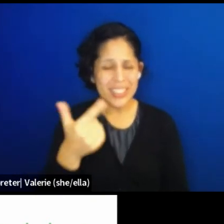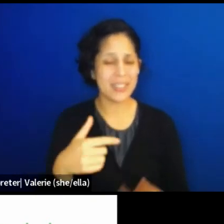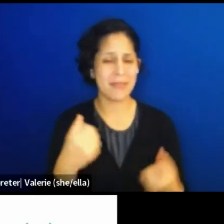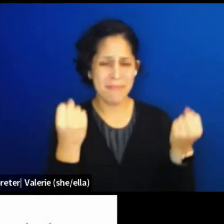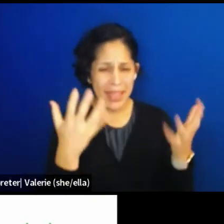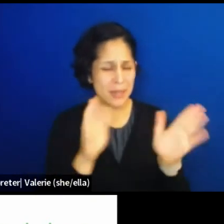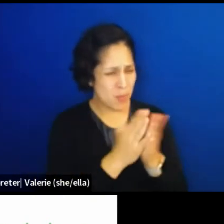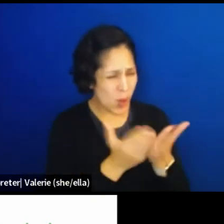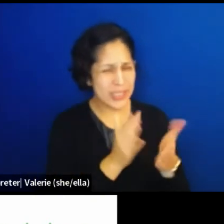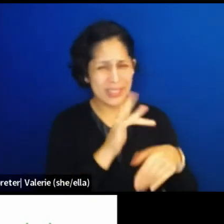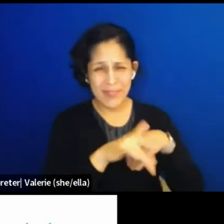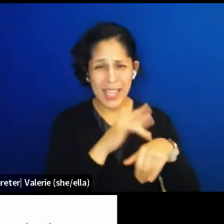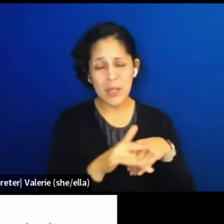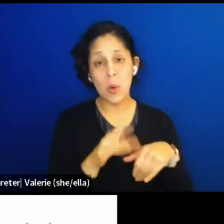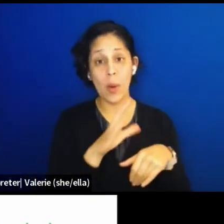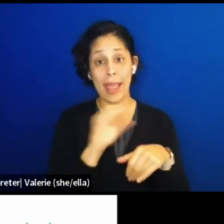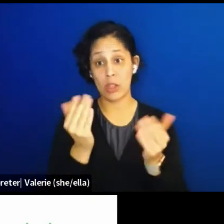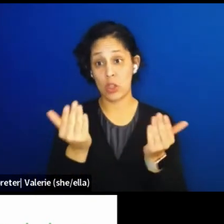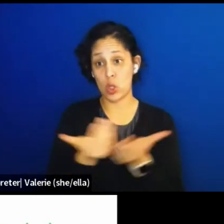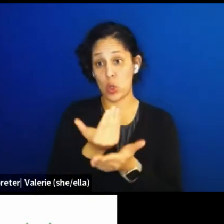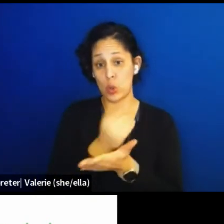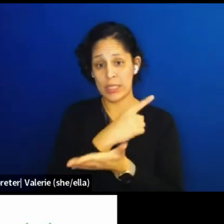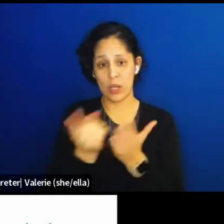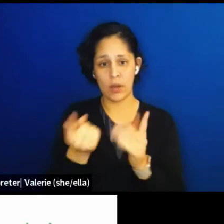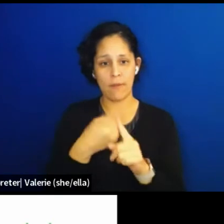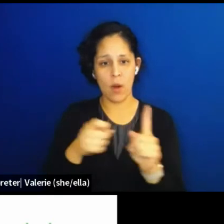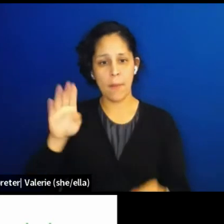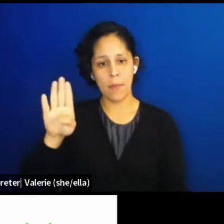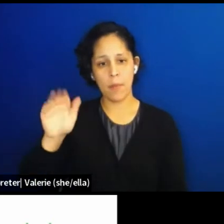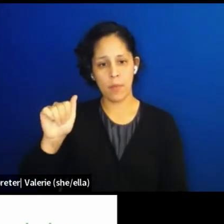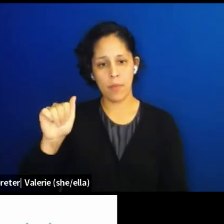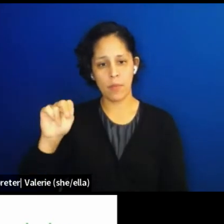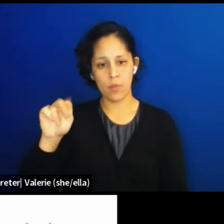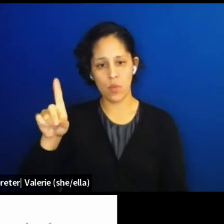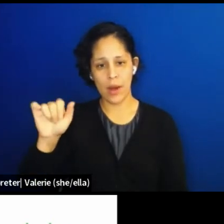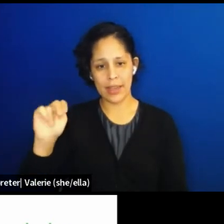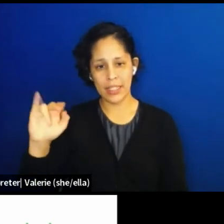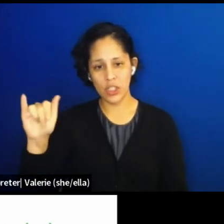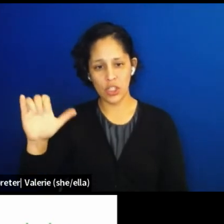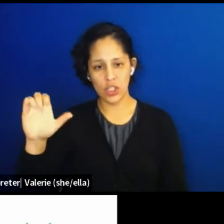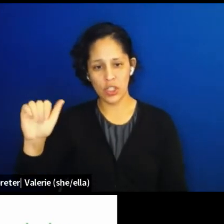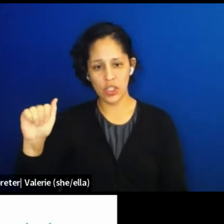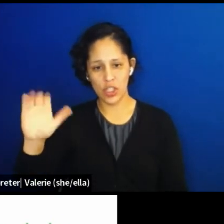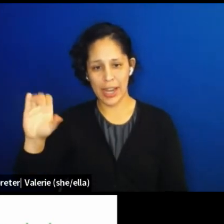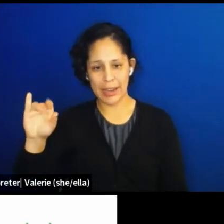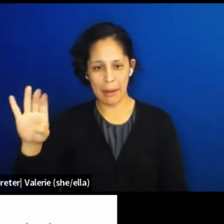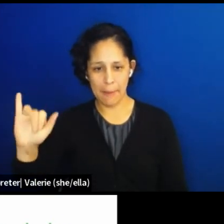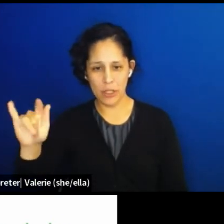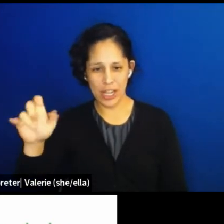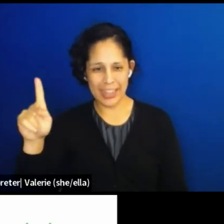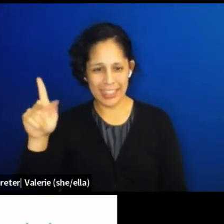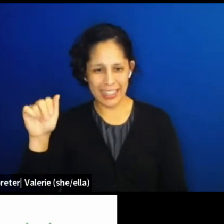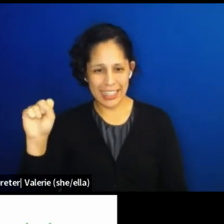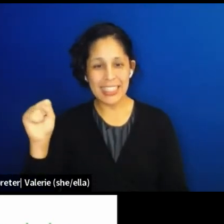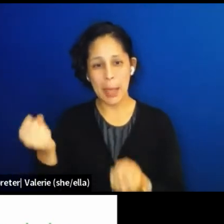curated by Brandon, Jacob Jenkins and featuring the classic works by Black Playwrights. There's the irreplaceable, American theater magazine.